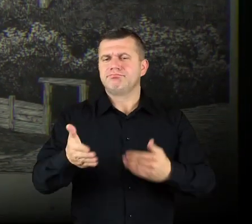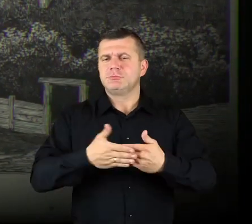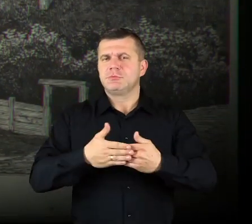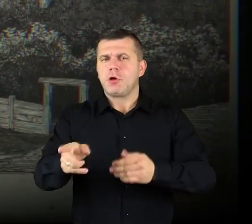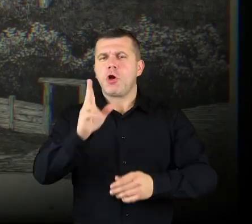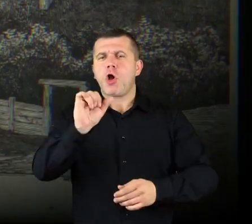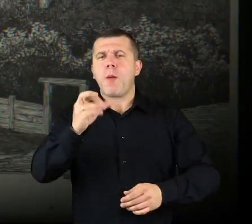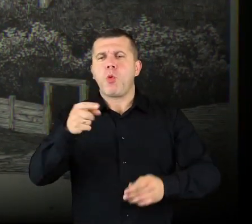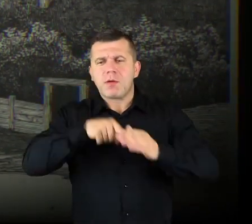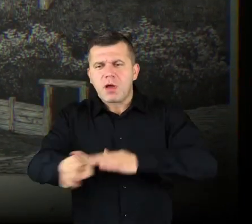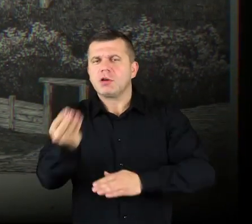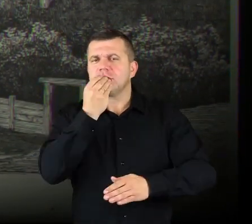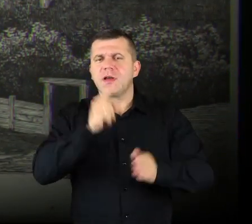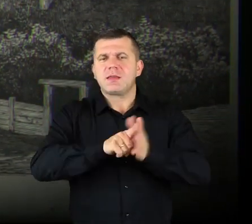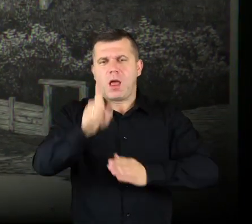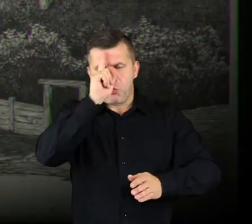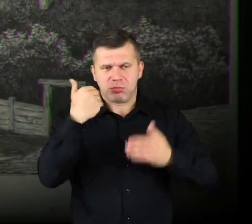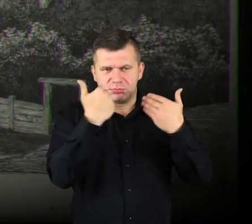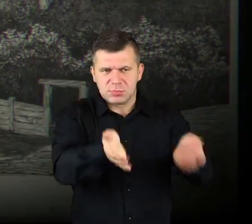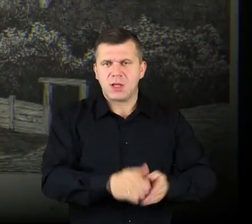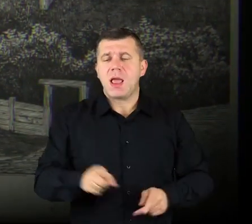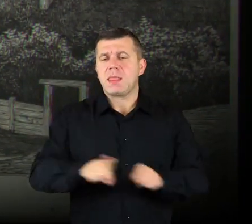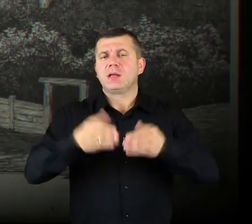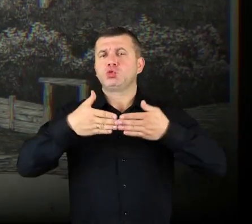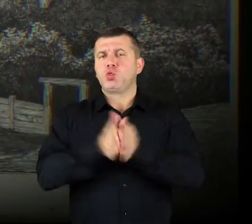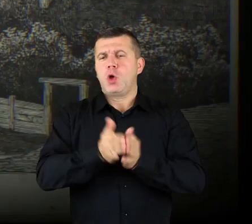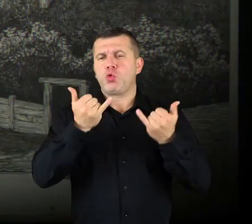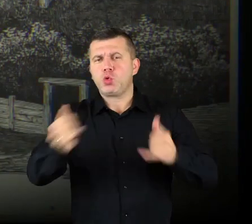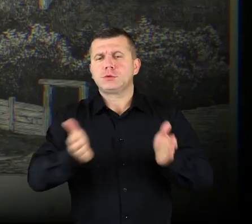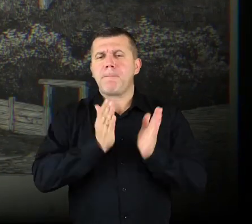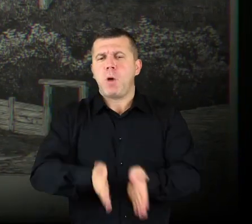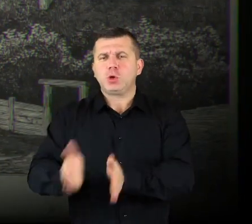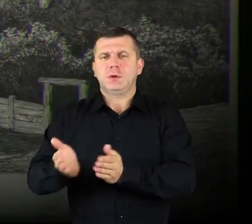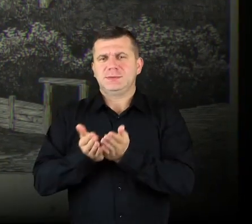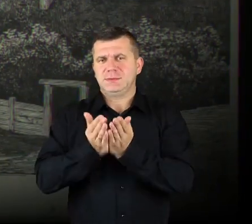a pantry with food for the crew and ship’s equipment